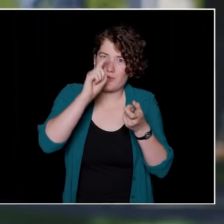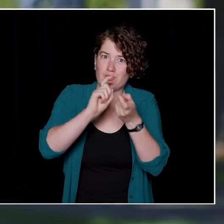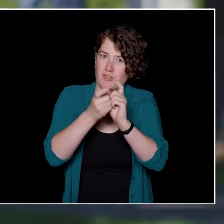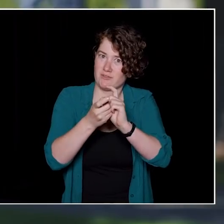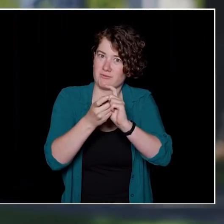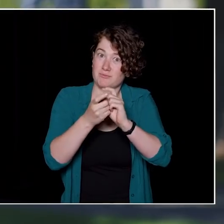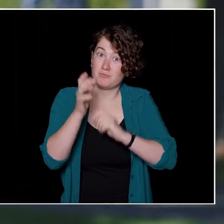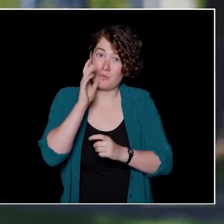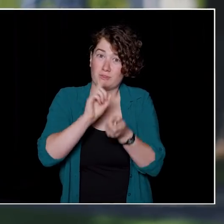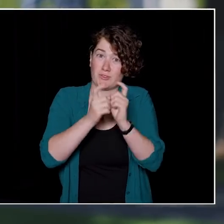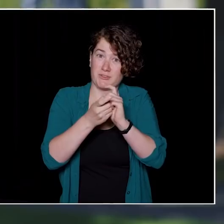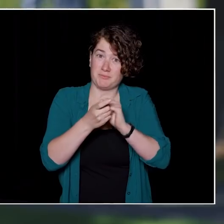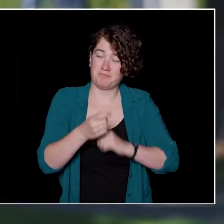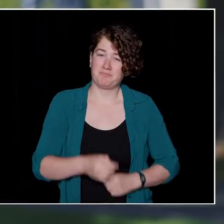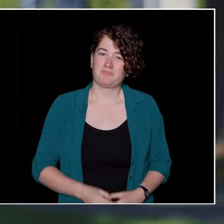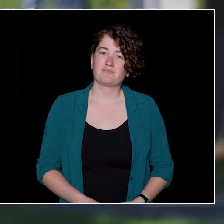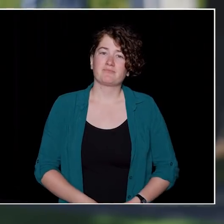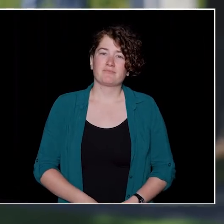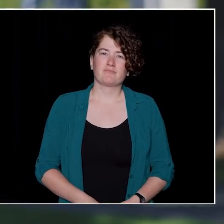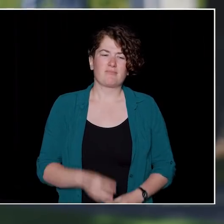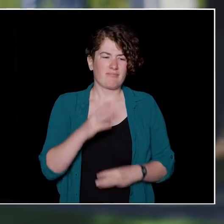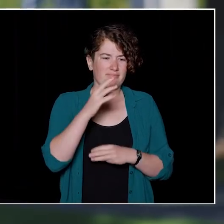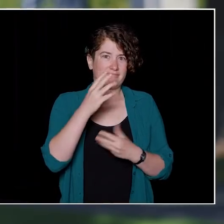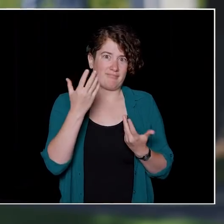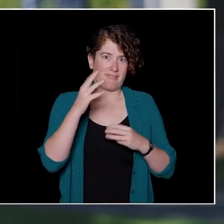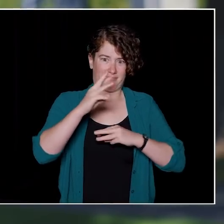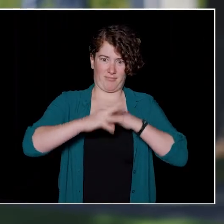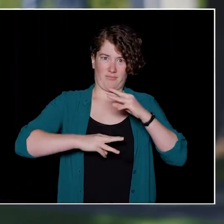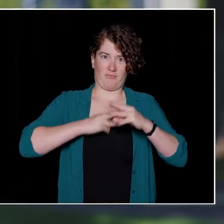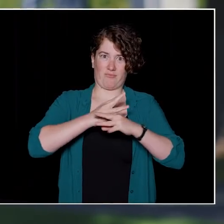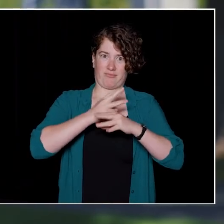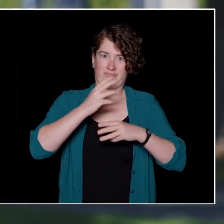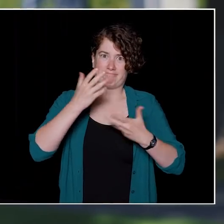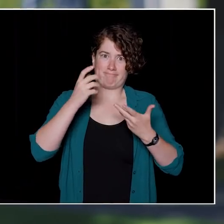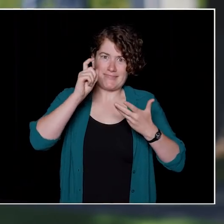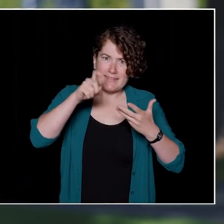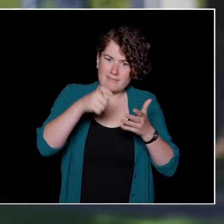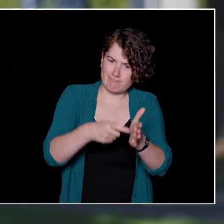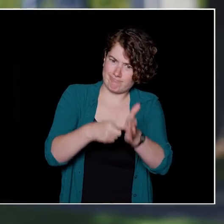The world needs students from all over the world, studying all disciplines